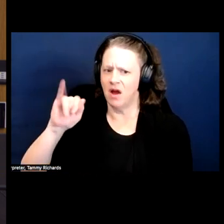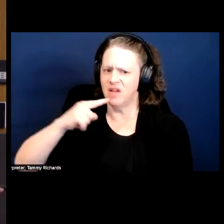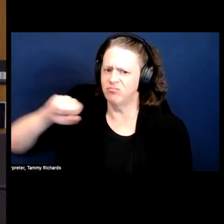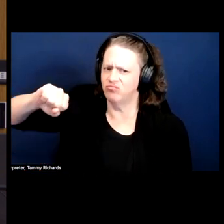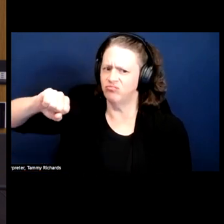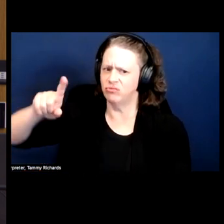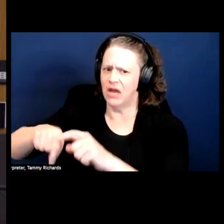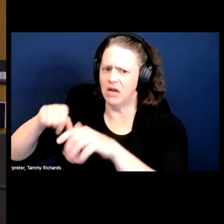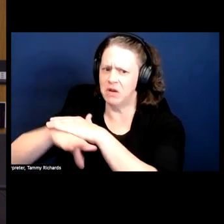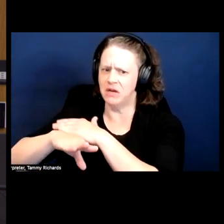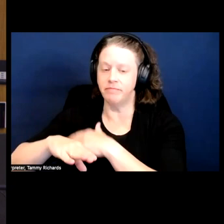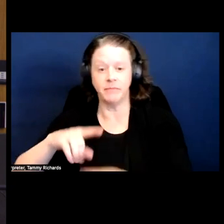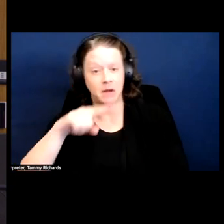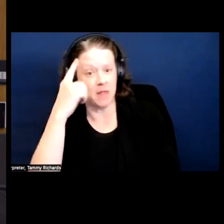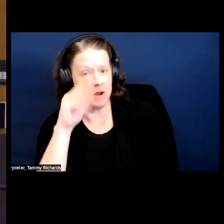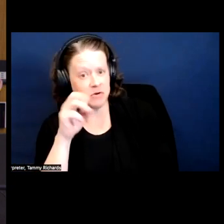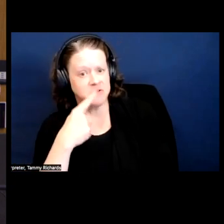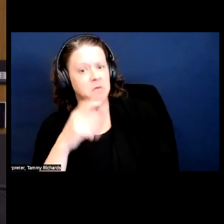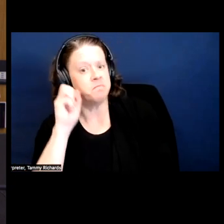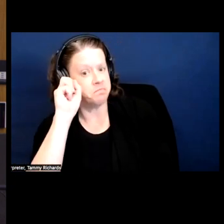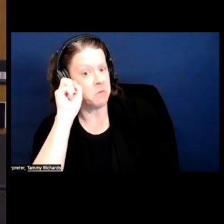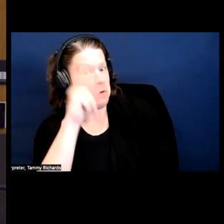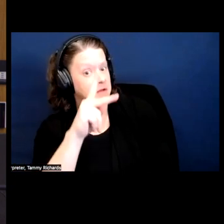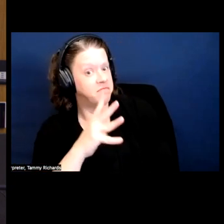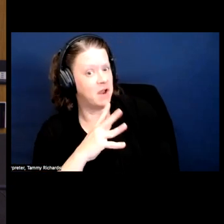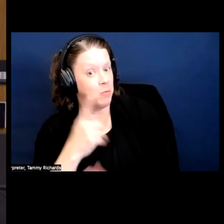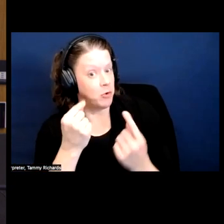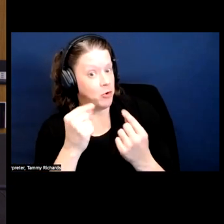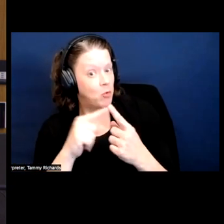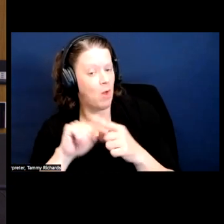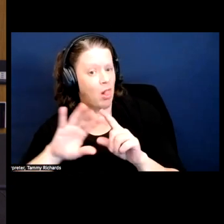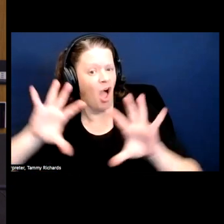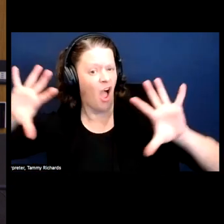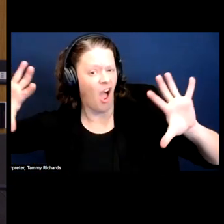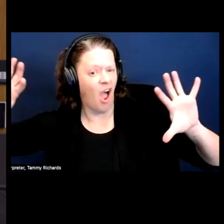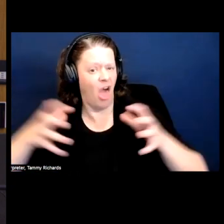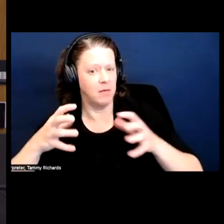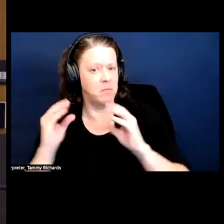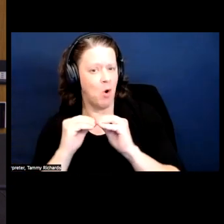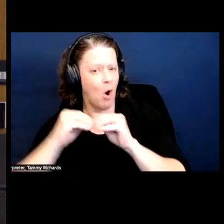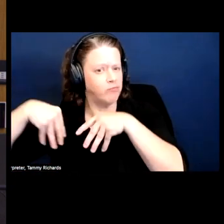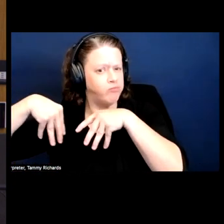And they said okay, we're going to get more Panthers and come back and then bring more